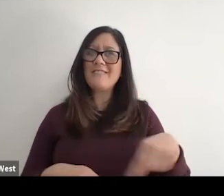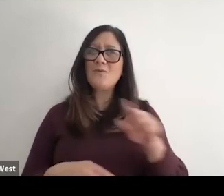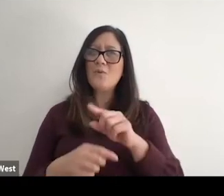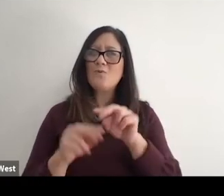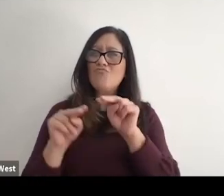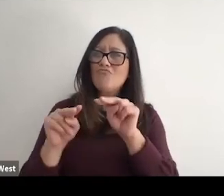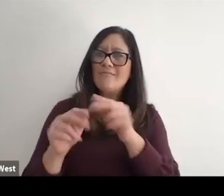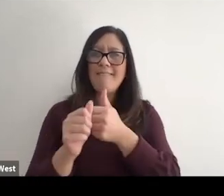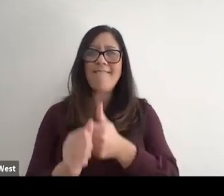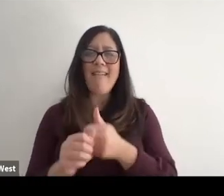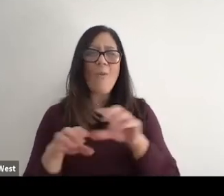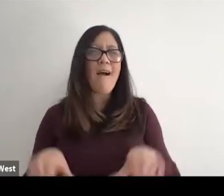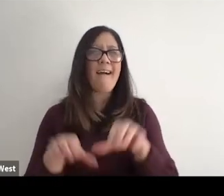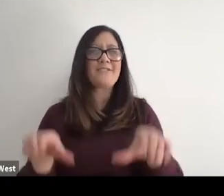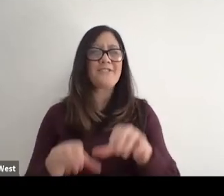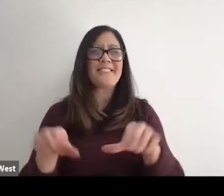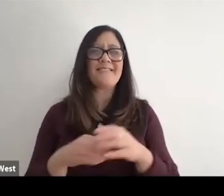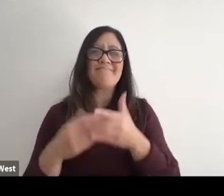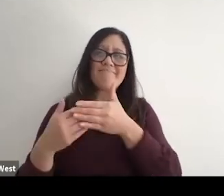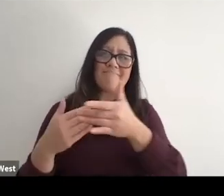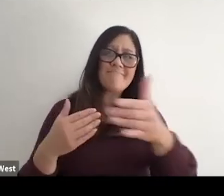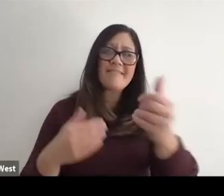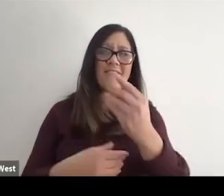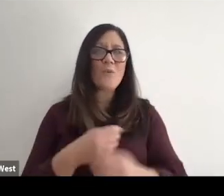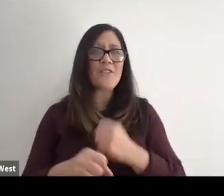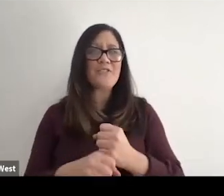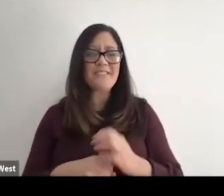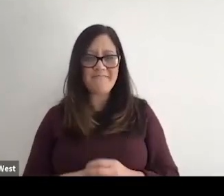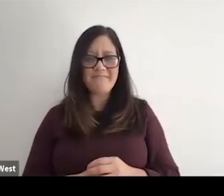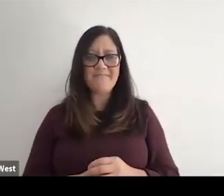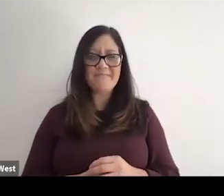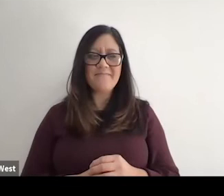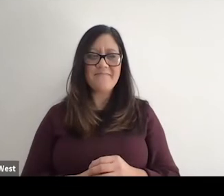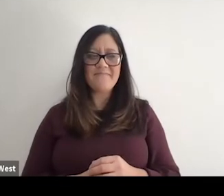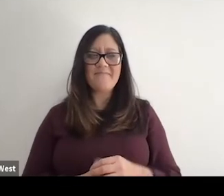follow some of the action over the over these next few years.